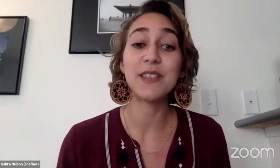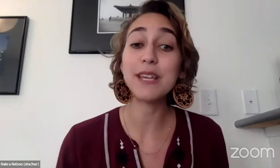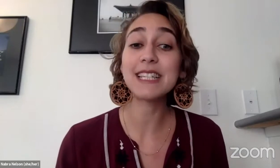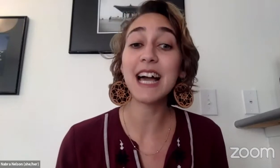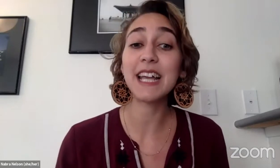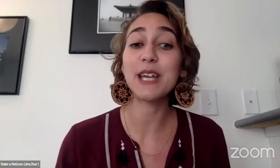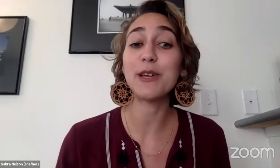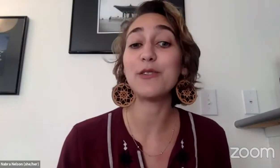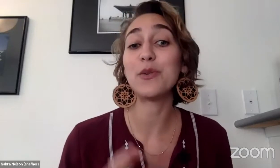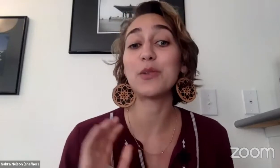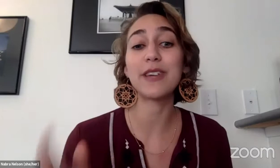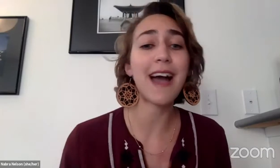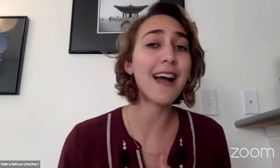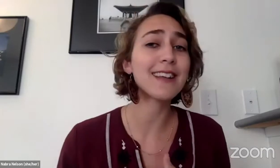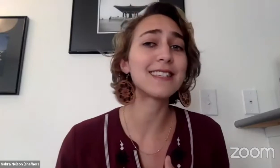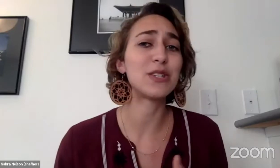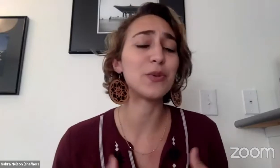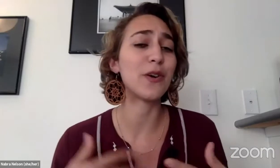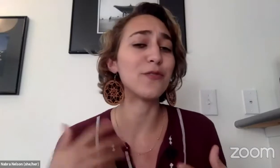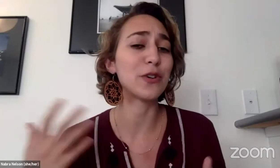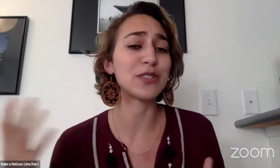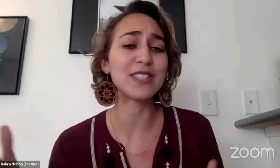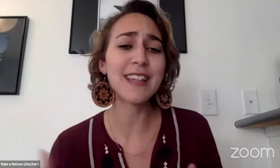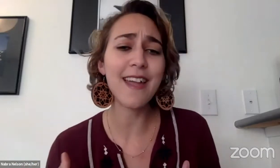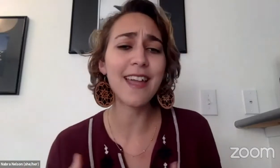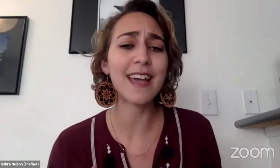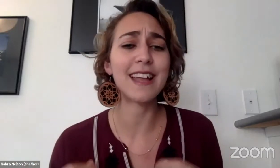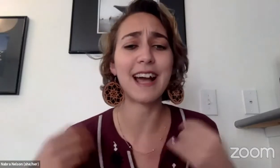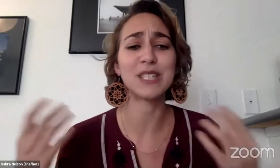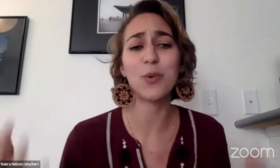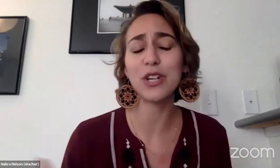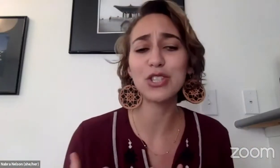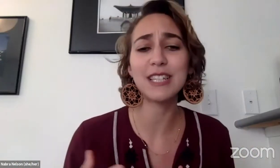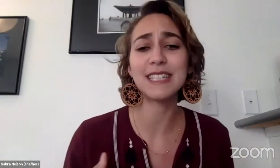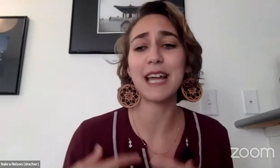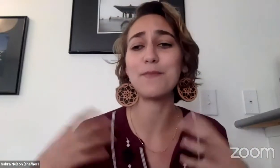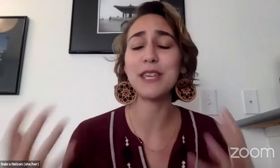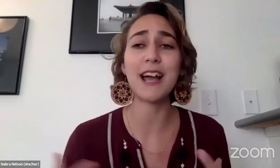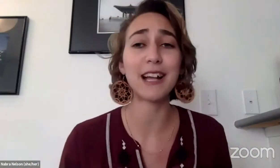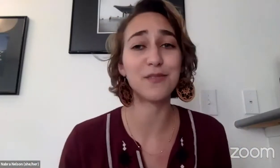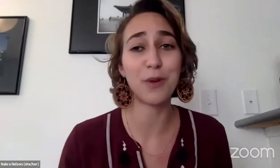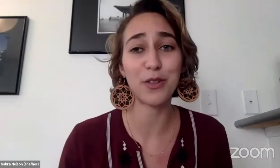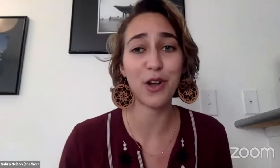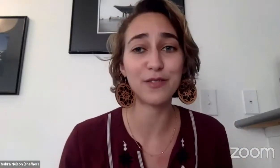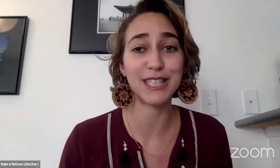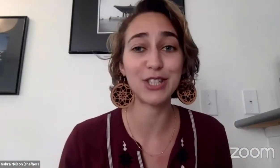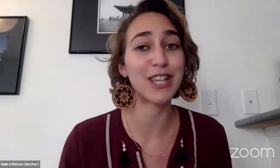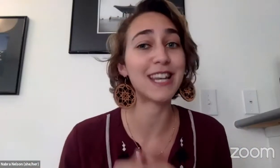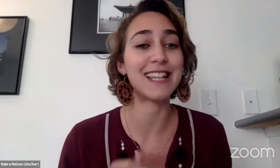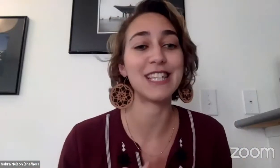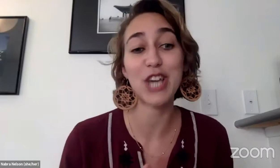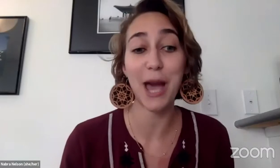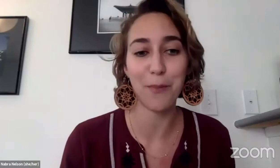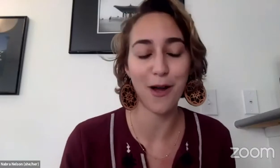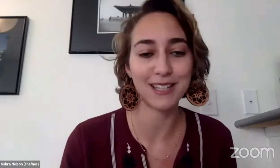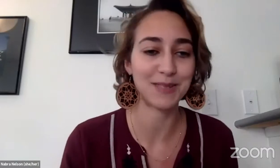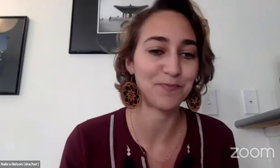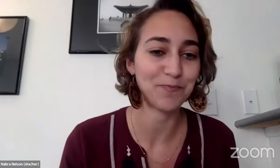In the meantime, you can react to what folks are saying and ask questions and be an active part of the conversation in the chat box.